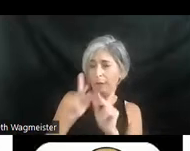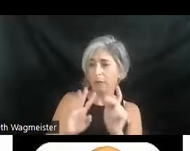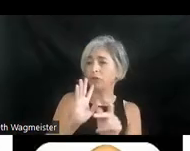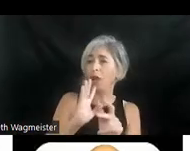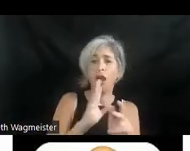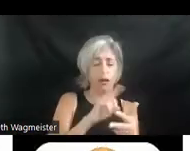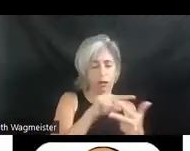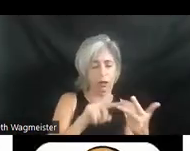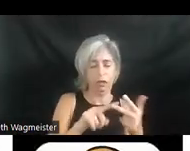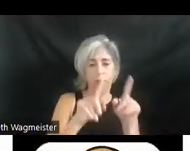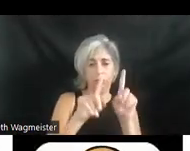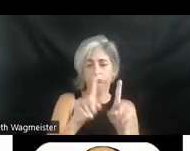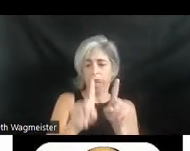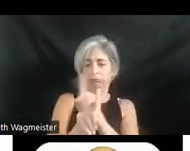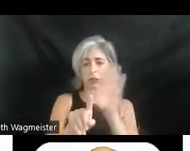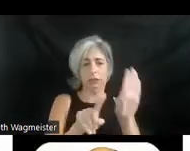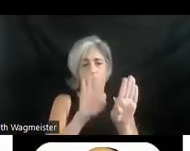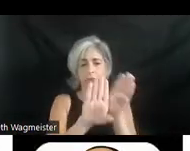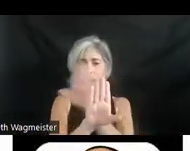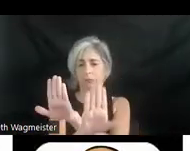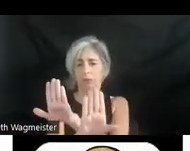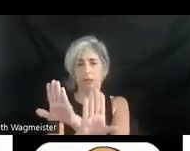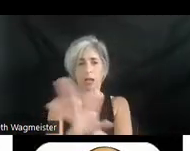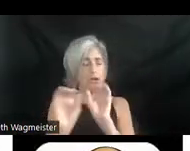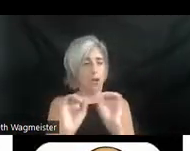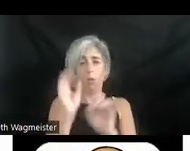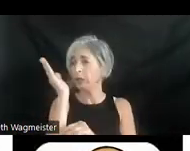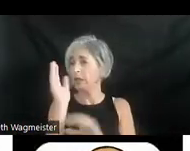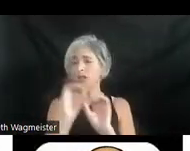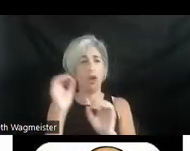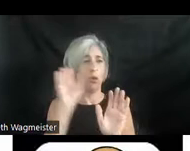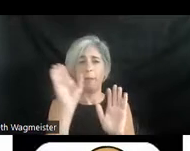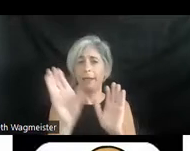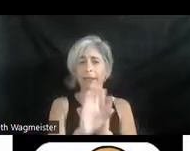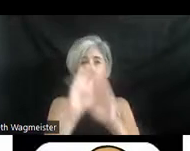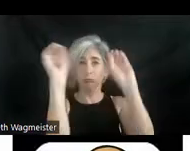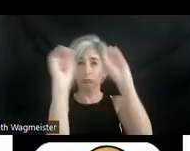in side-by-side screens and nothing else, no presentations or graphics, are audio descriptions